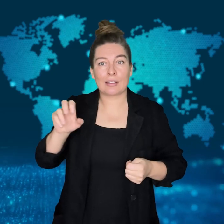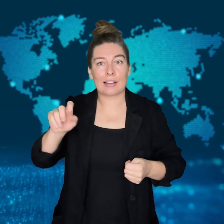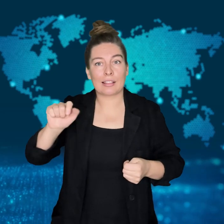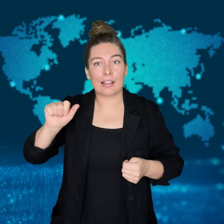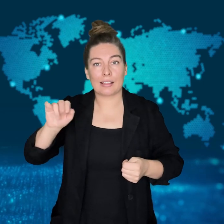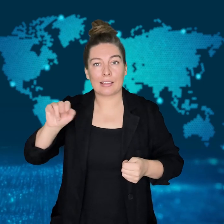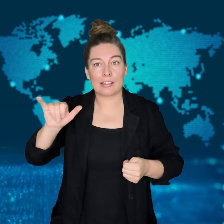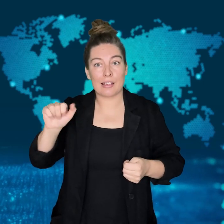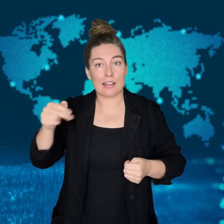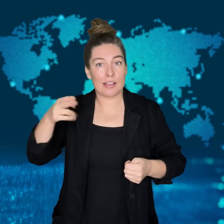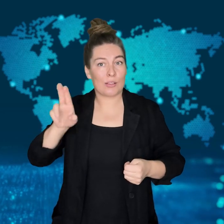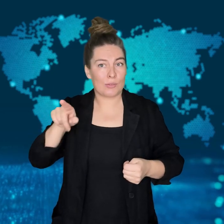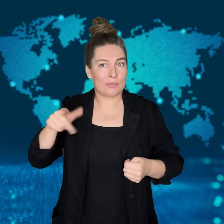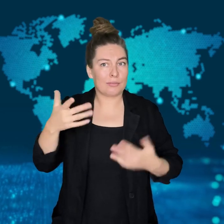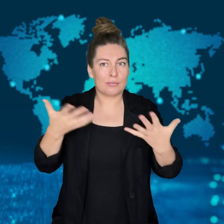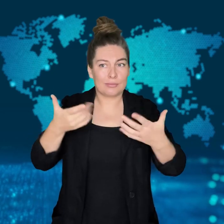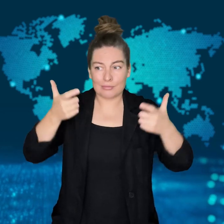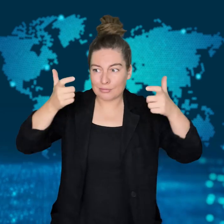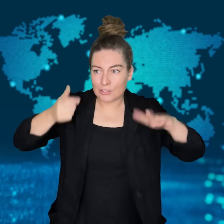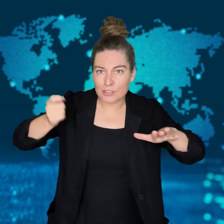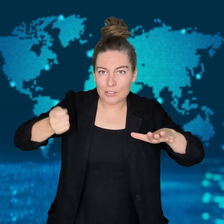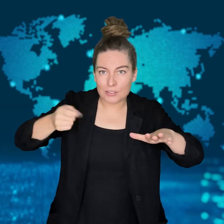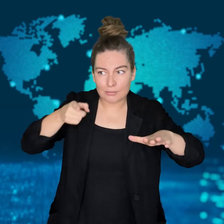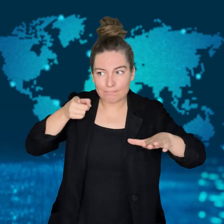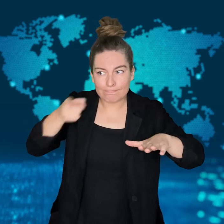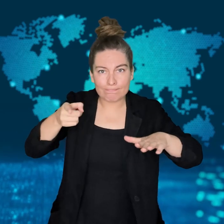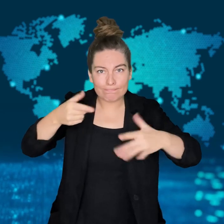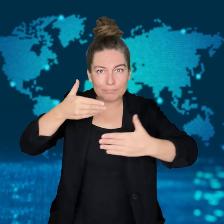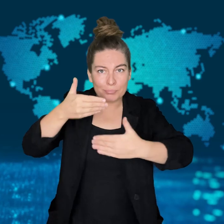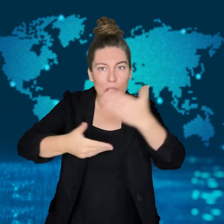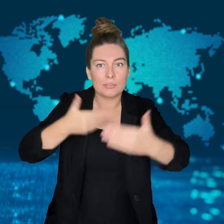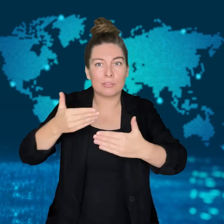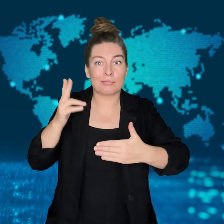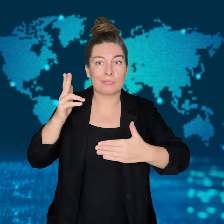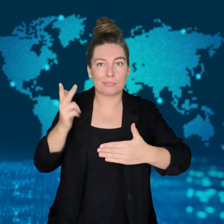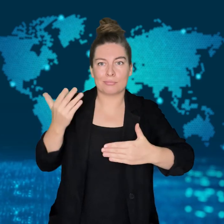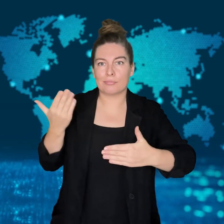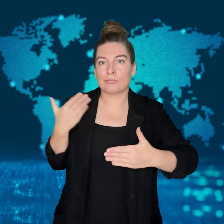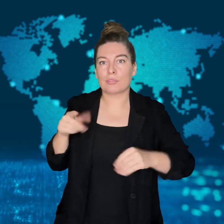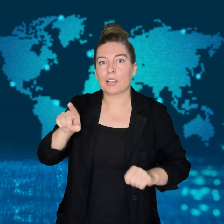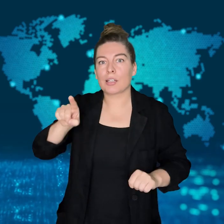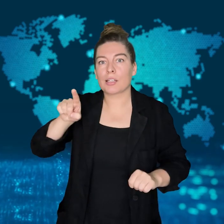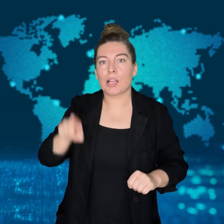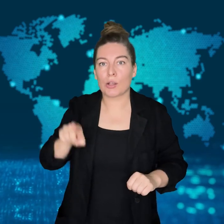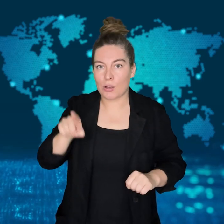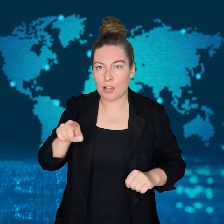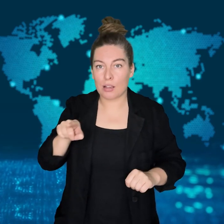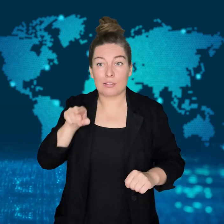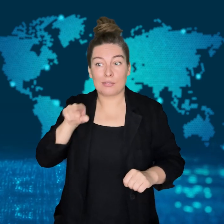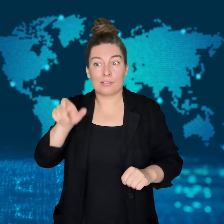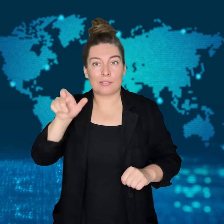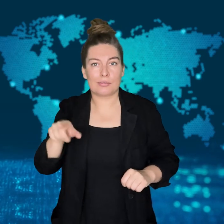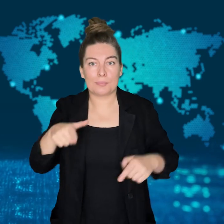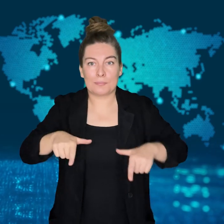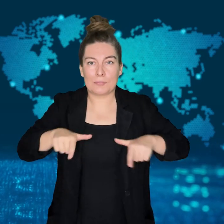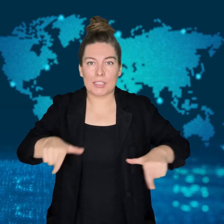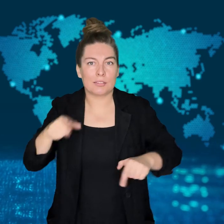on the 1st of December, the trial can continue.